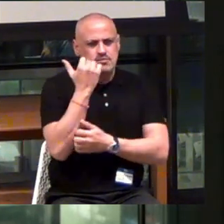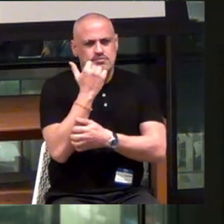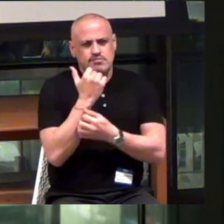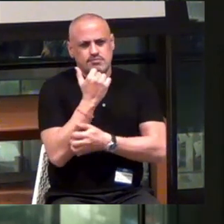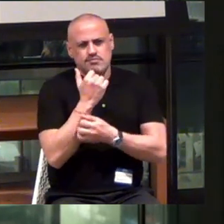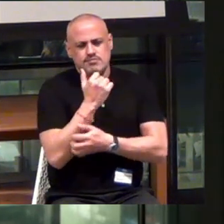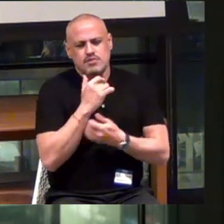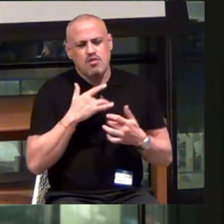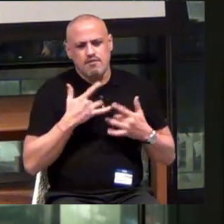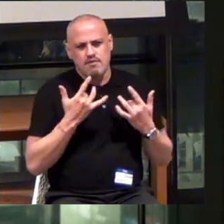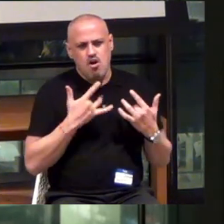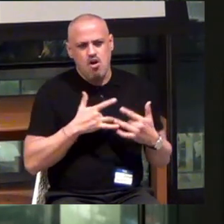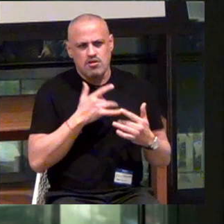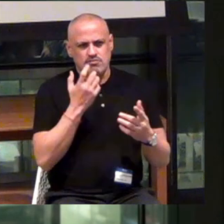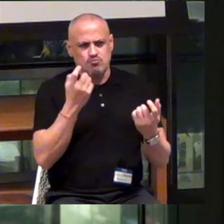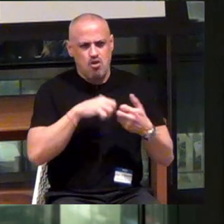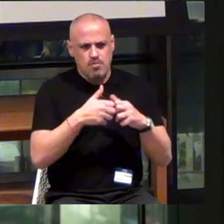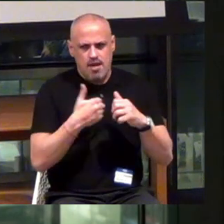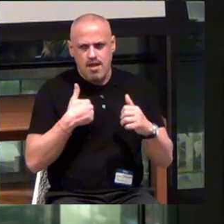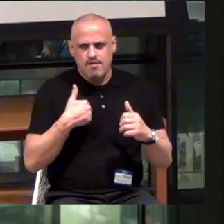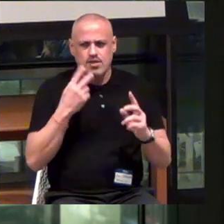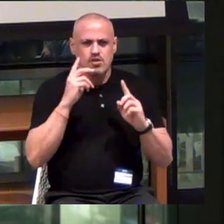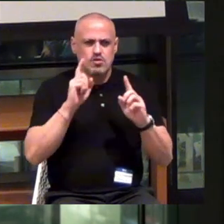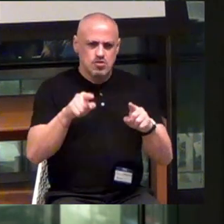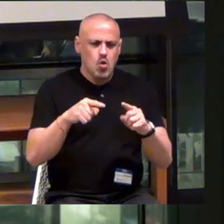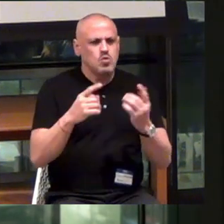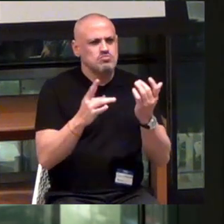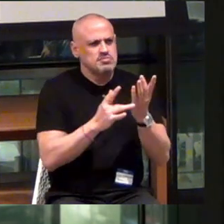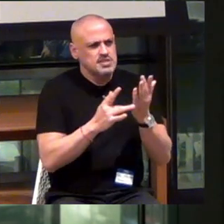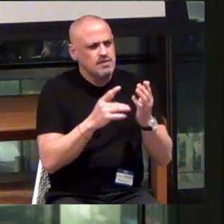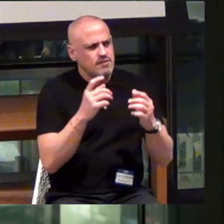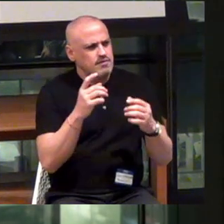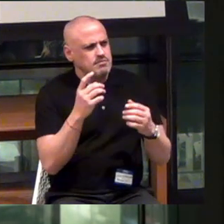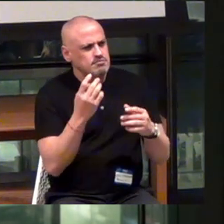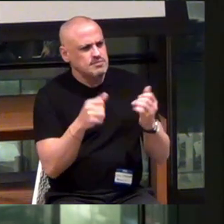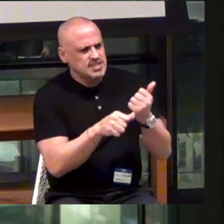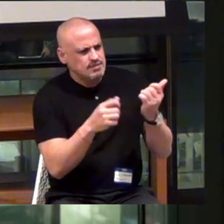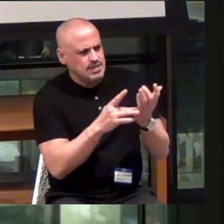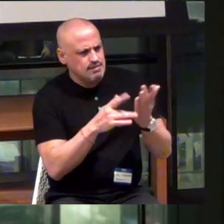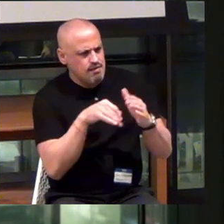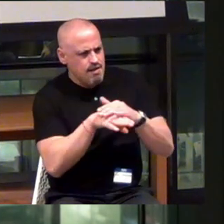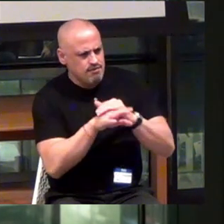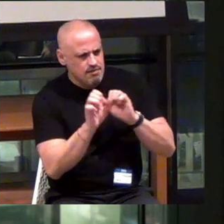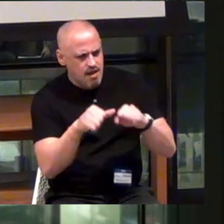your local regional distributor to find out what assistive technology you can access...